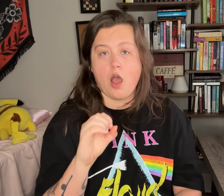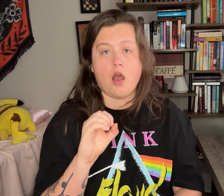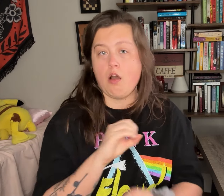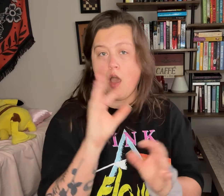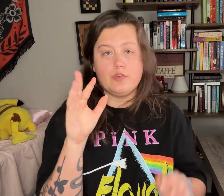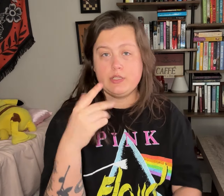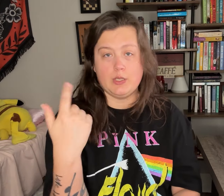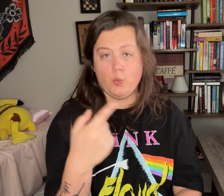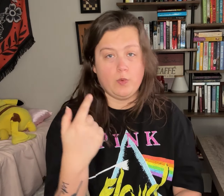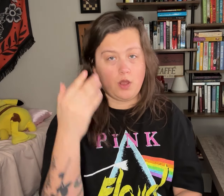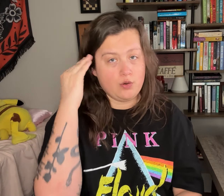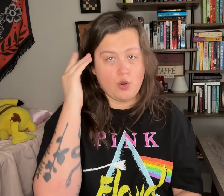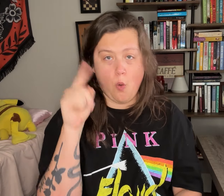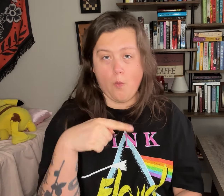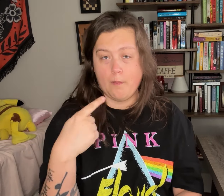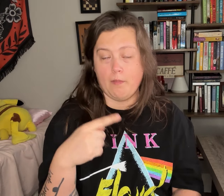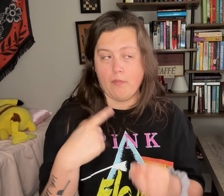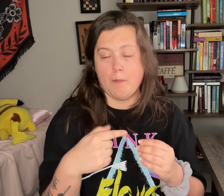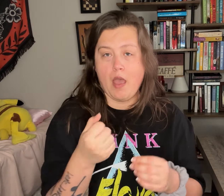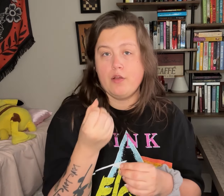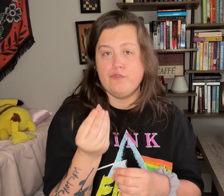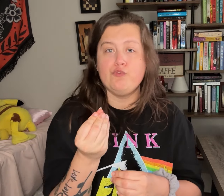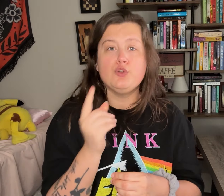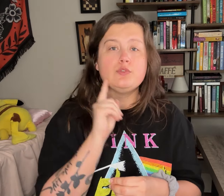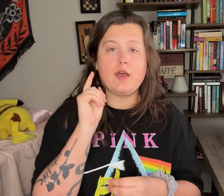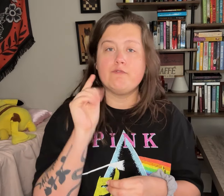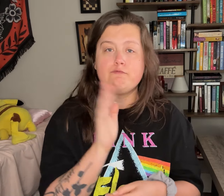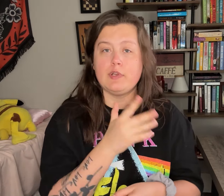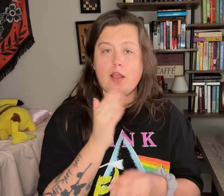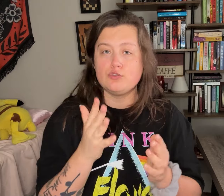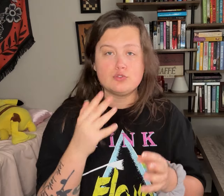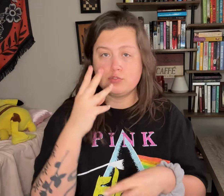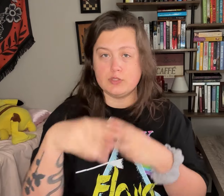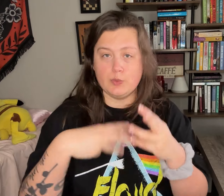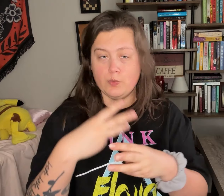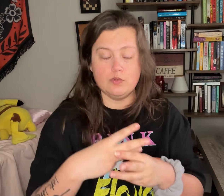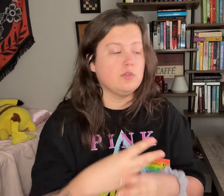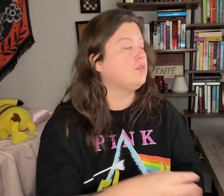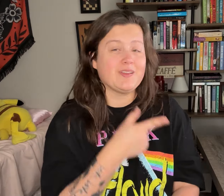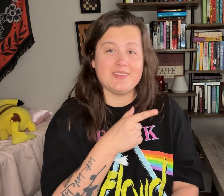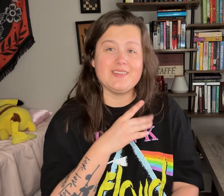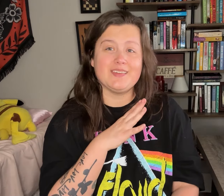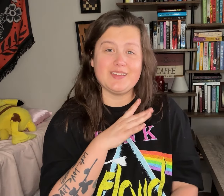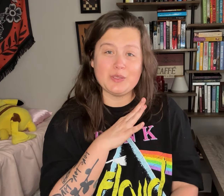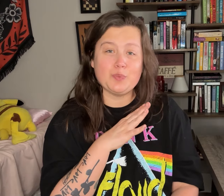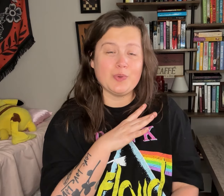We obviously know of some deaf dancers in the world. So this is really cool.